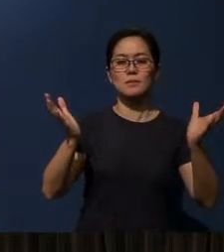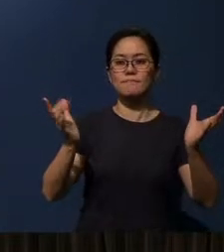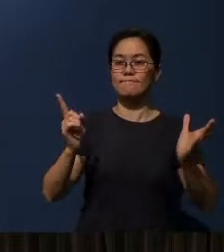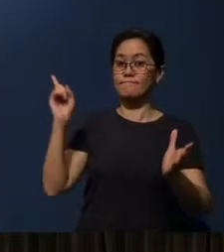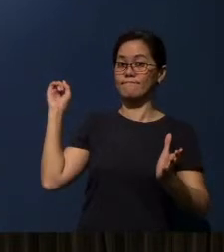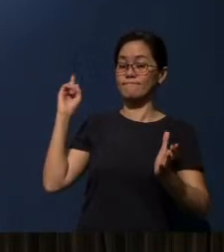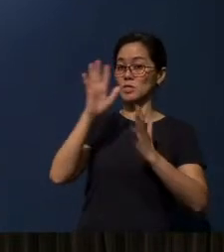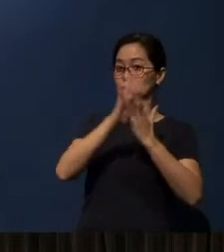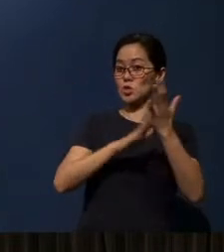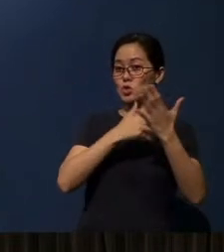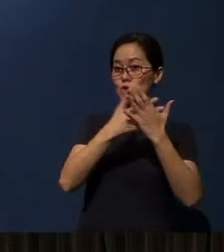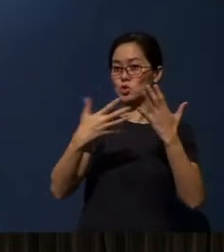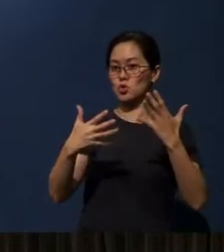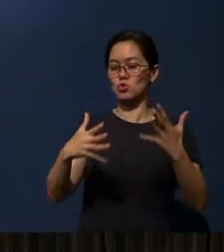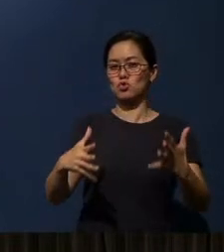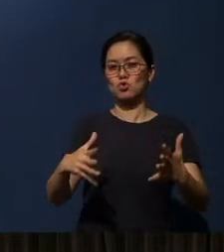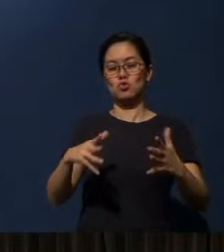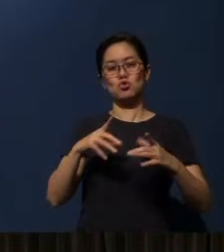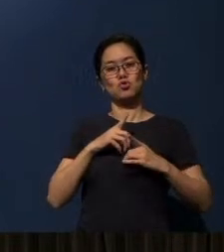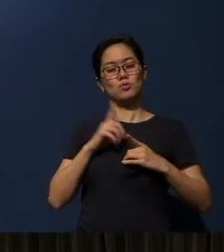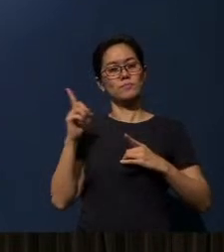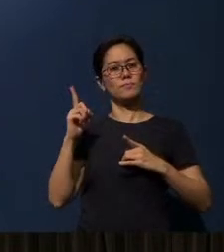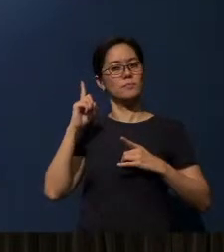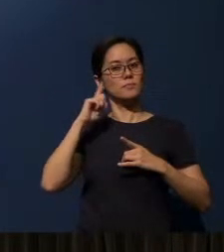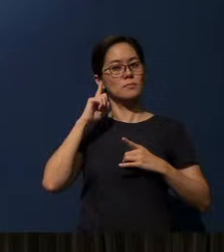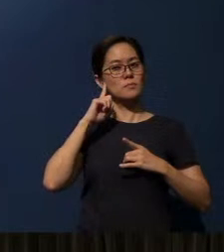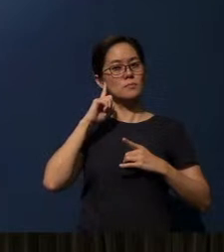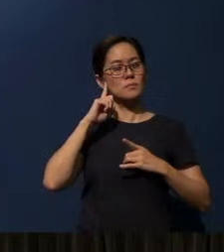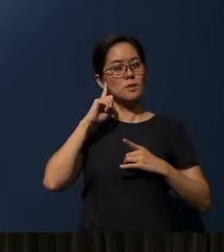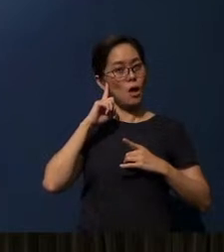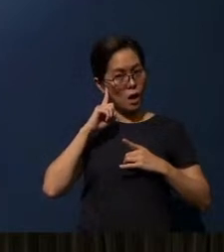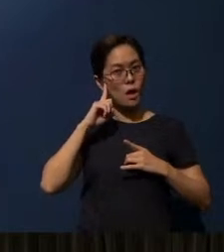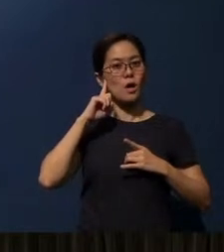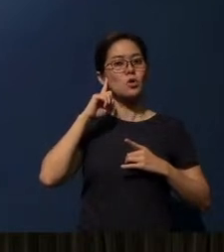to begin to listen to portions of the gospels.